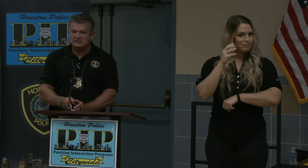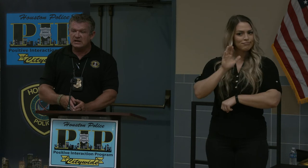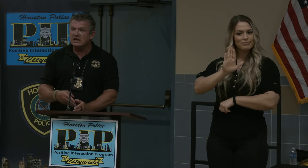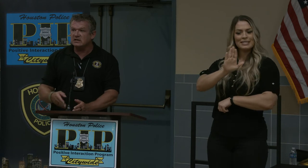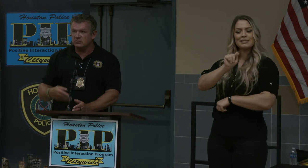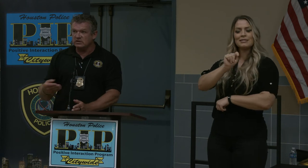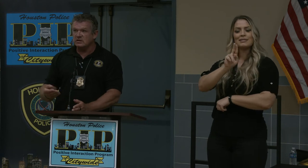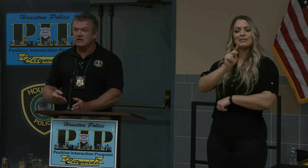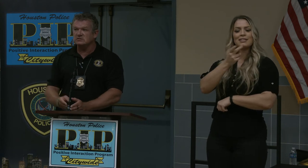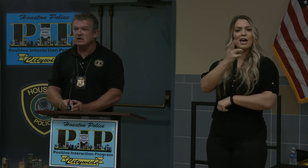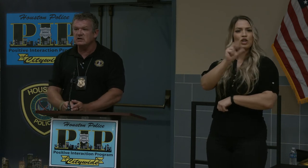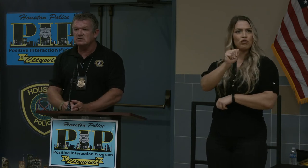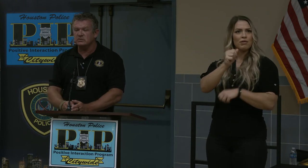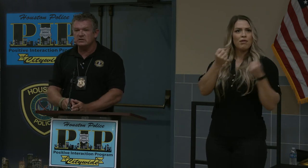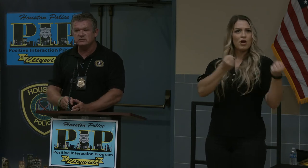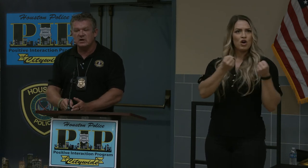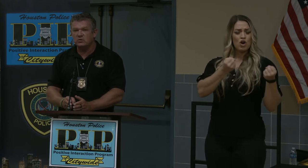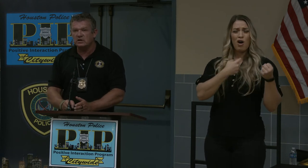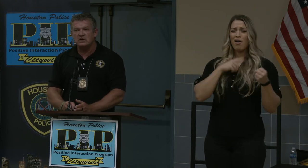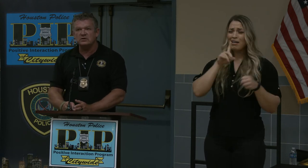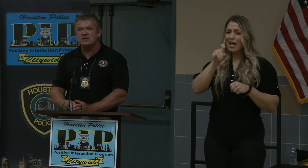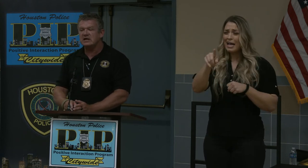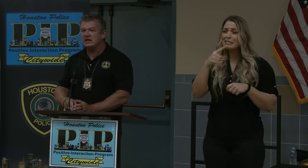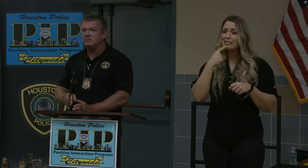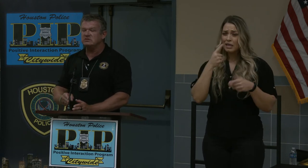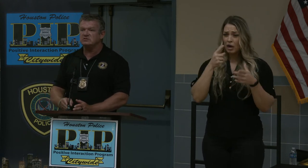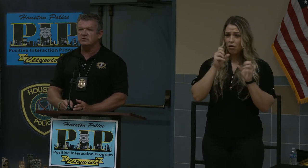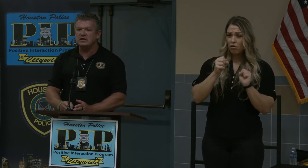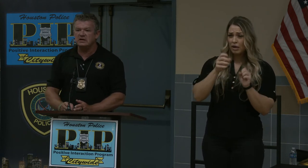said hey can we come out and talk to you? I'm working all day I get meet you until later.